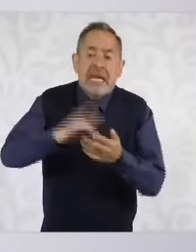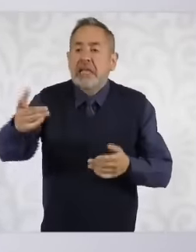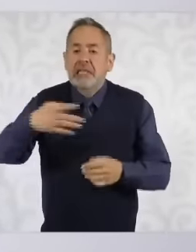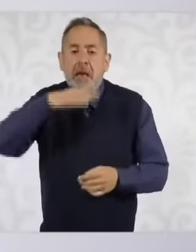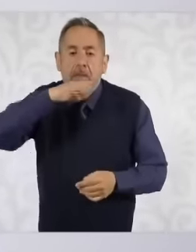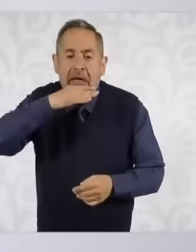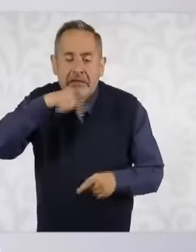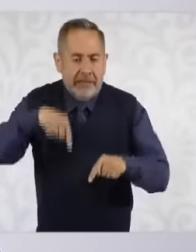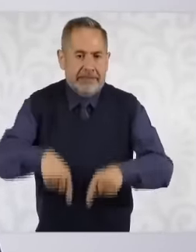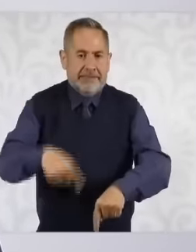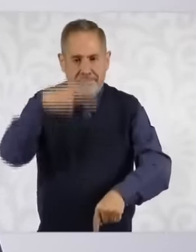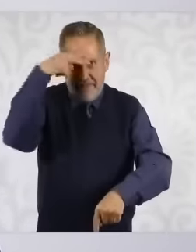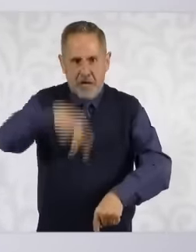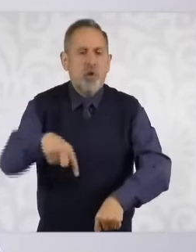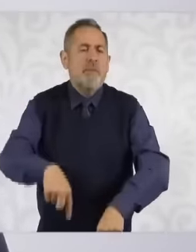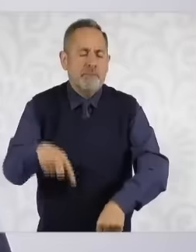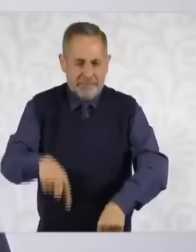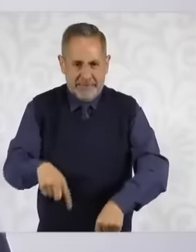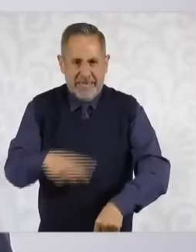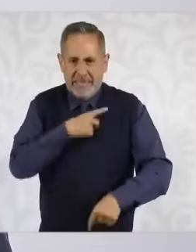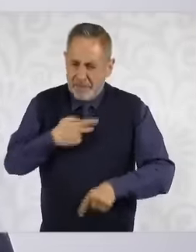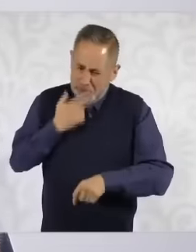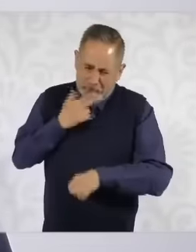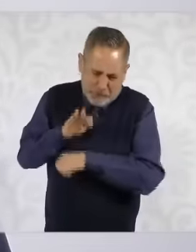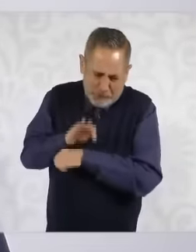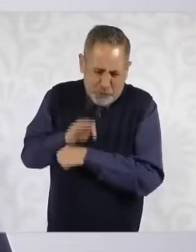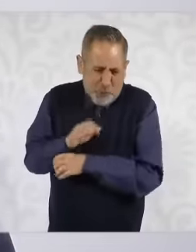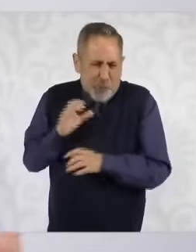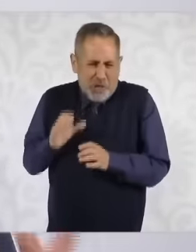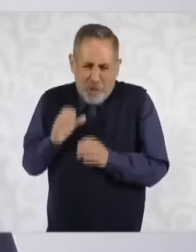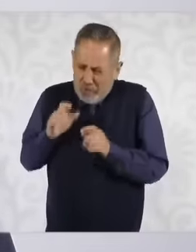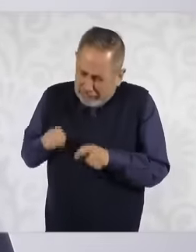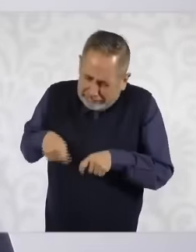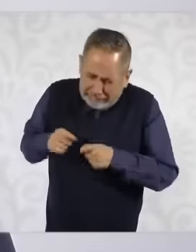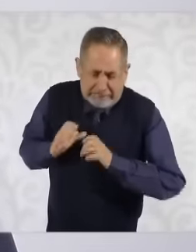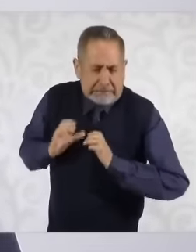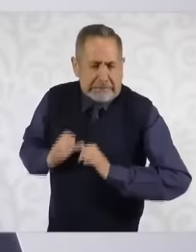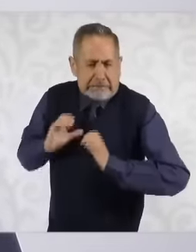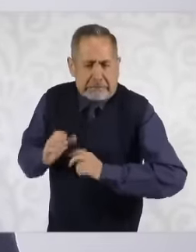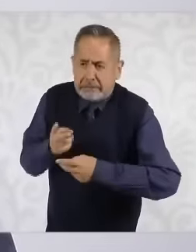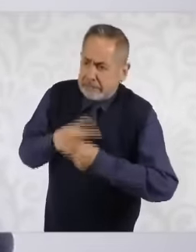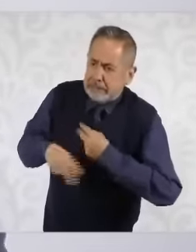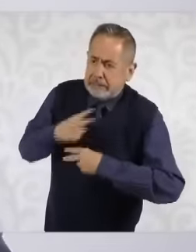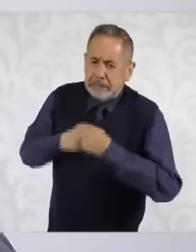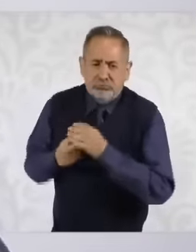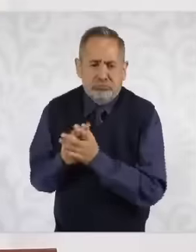Creole corn, we have it, we have to conserve it, we have to protect it, and we have to understand